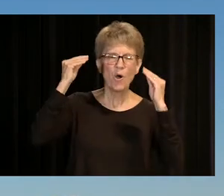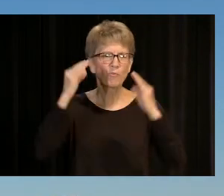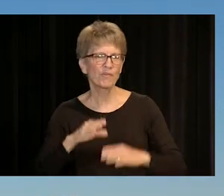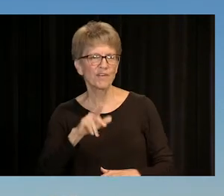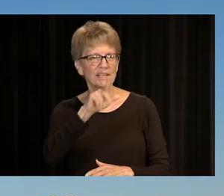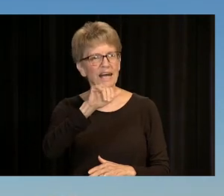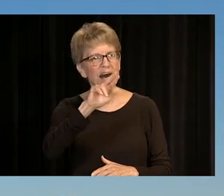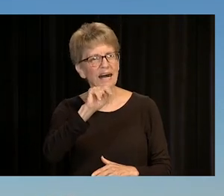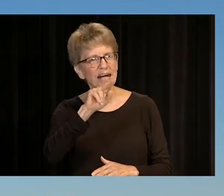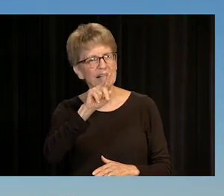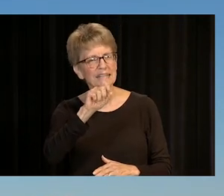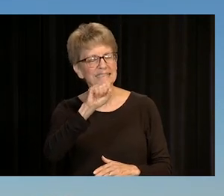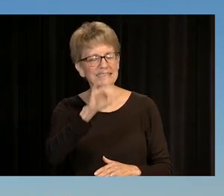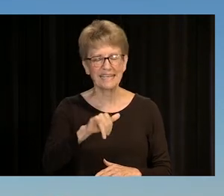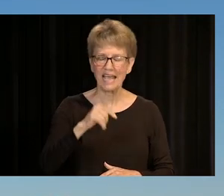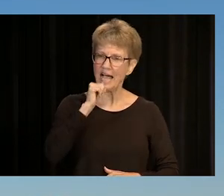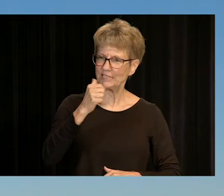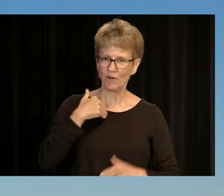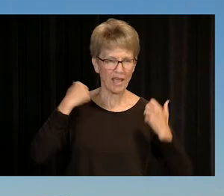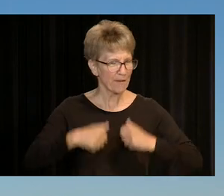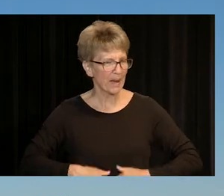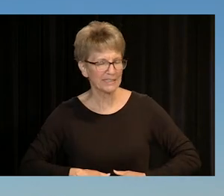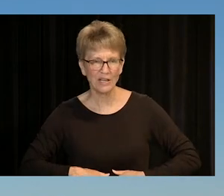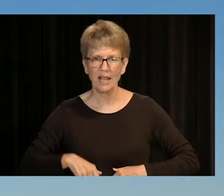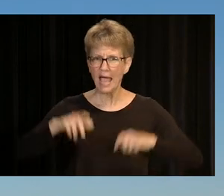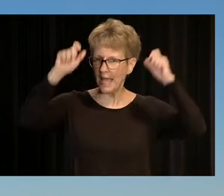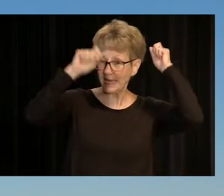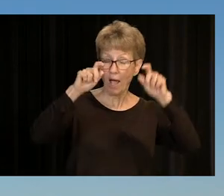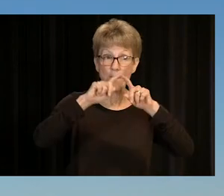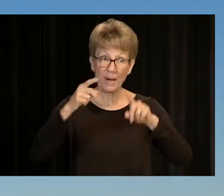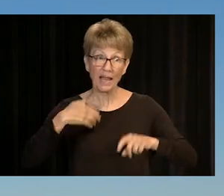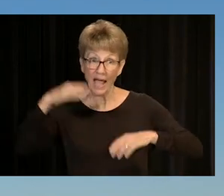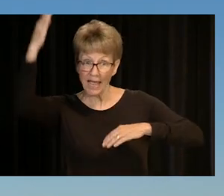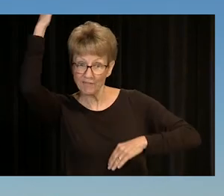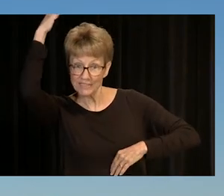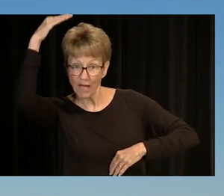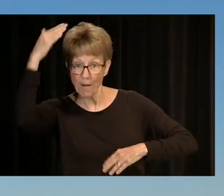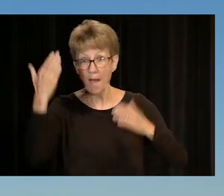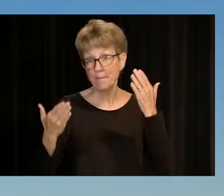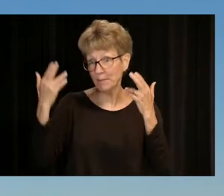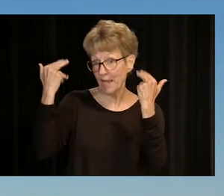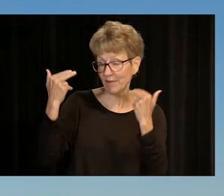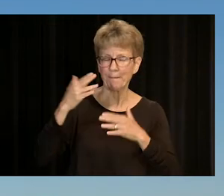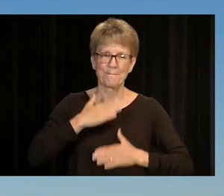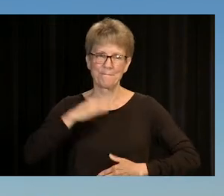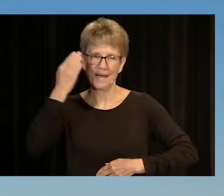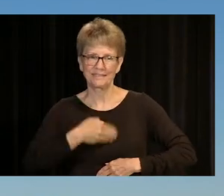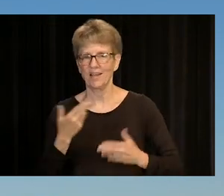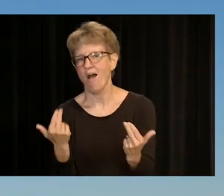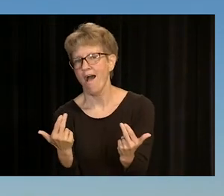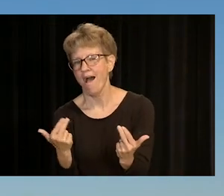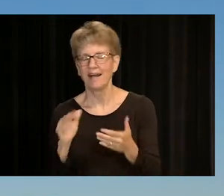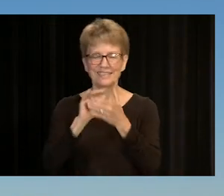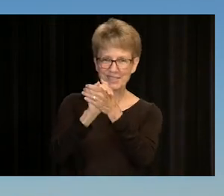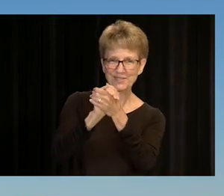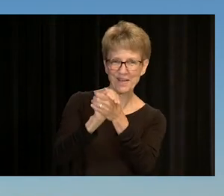BUT I DO HAVE THIS TOP HAT, WHICH MAY OR MAY NOT HAVE A RABBIT IN IT. IT'S MY SON'S. CONGRATULATIONS, YOU ALL JUST DID SOME MAGIC OF YOUR OWN,